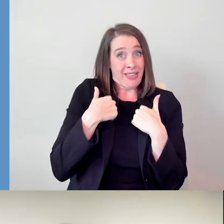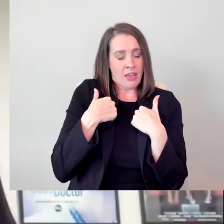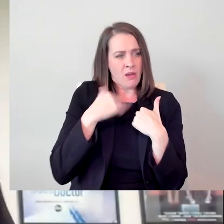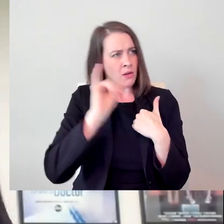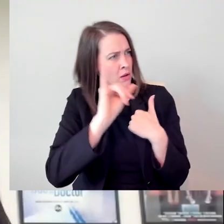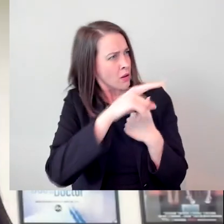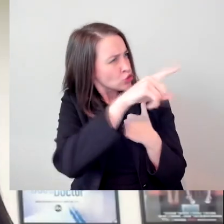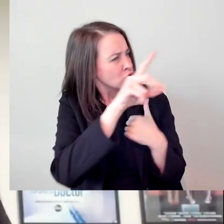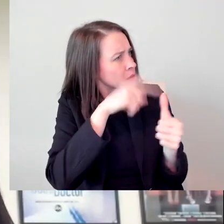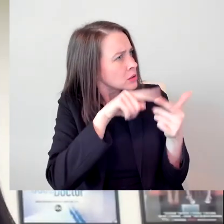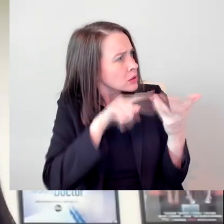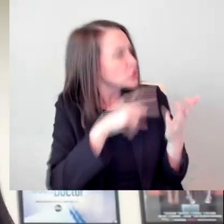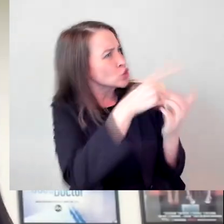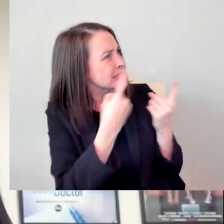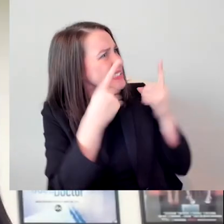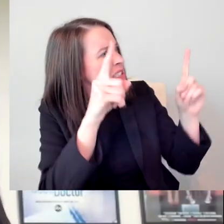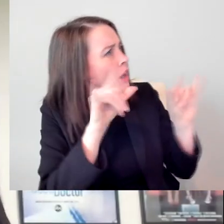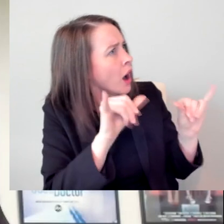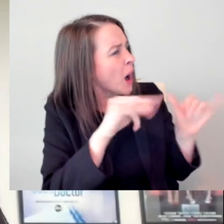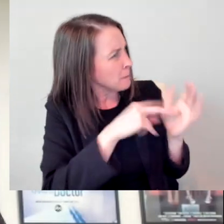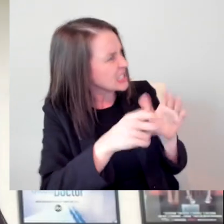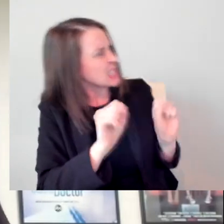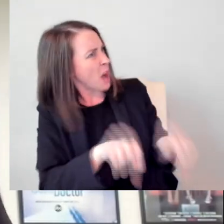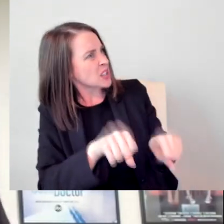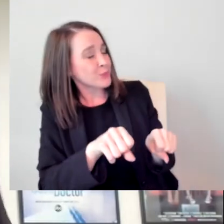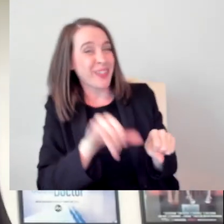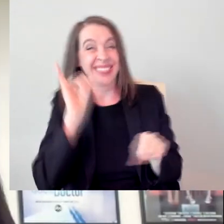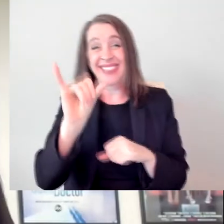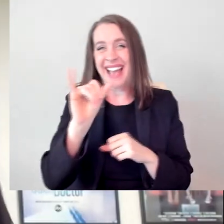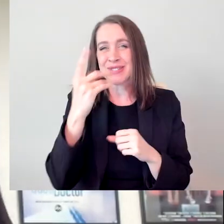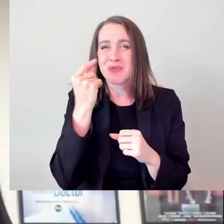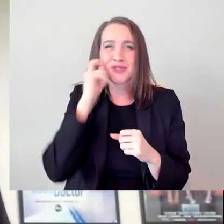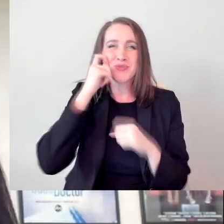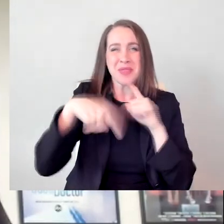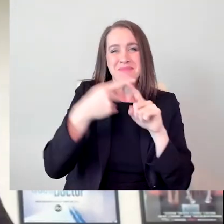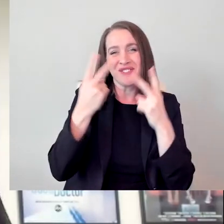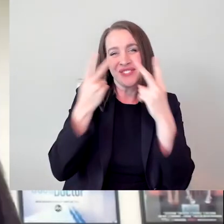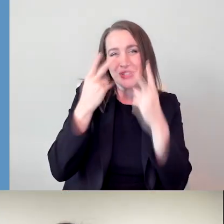And I hope that others can take the lessons I've learned along the way to say that it is possible.